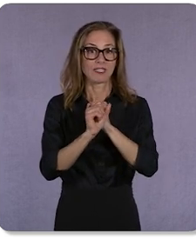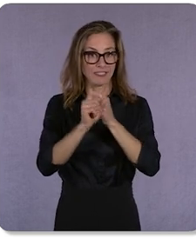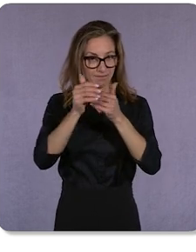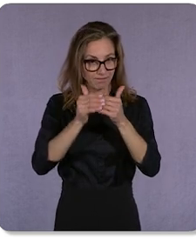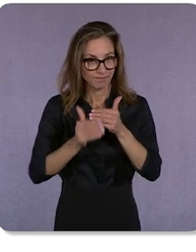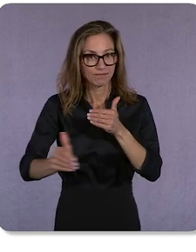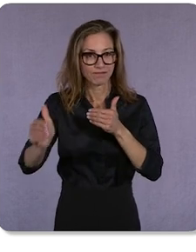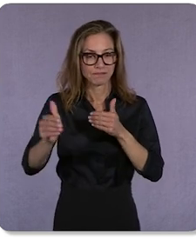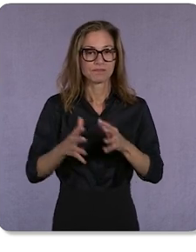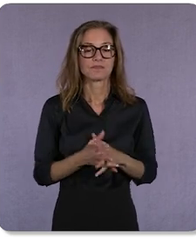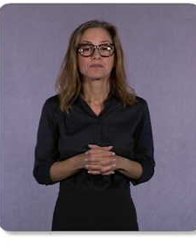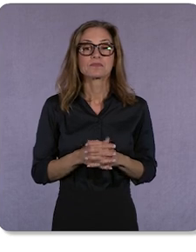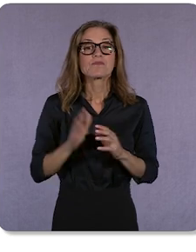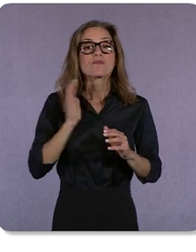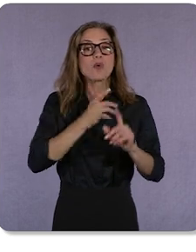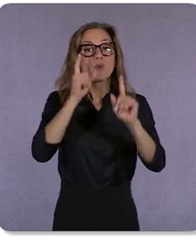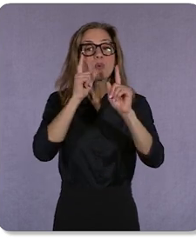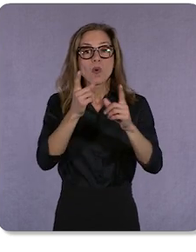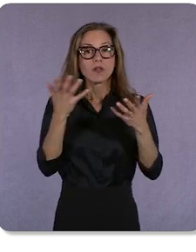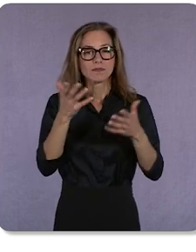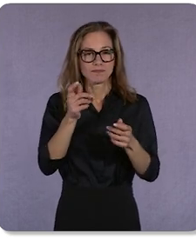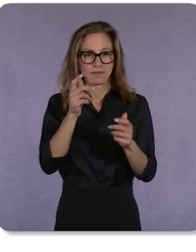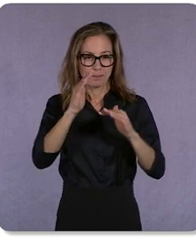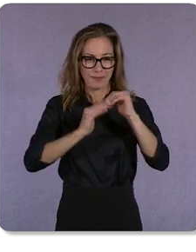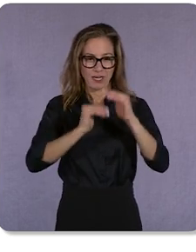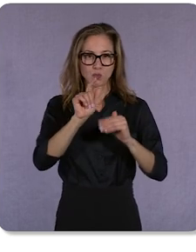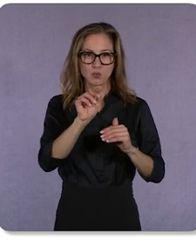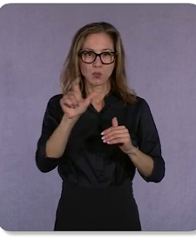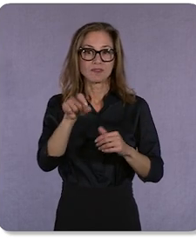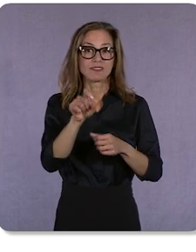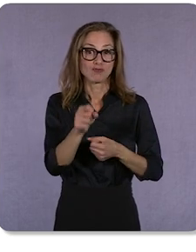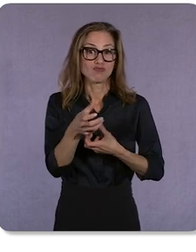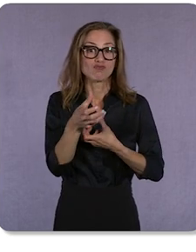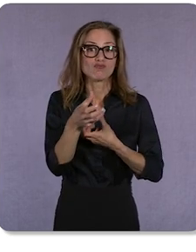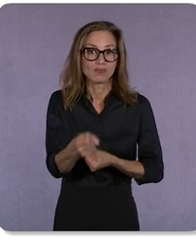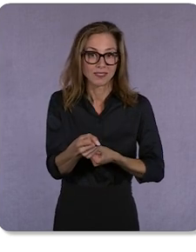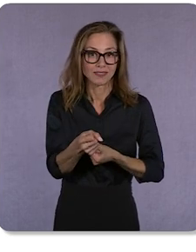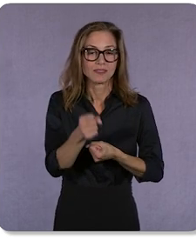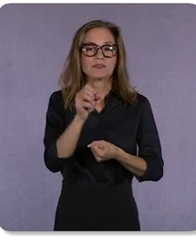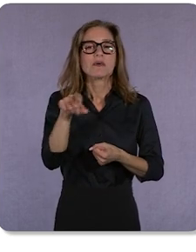Our goal is to build tools you can trust, so you can be confident that you’re properly